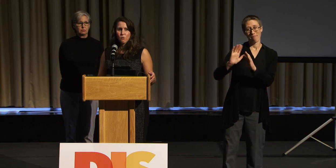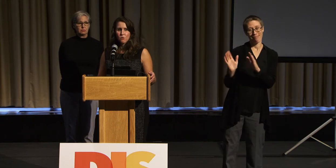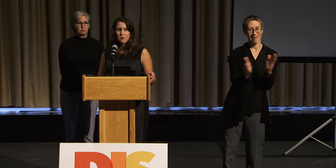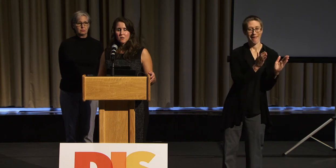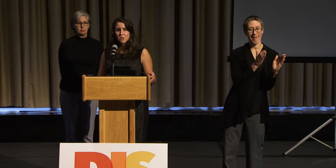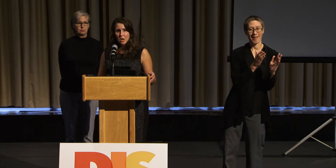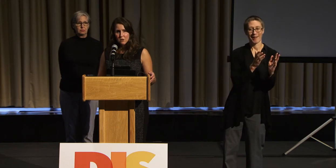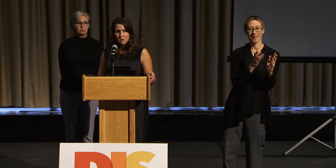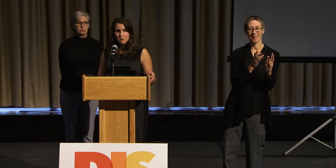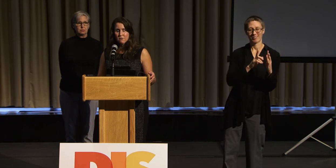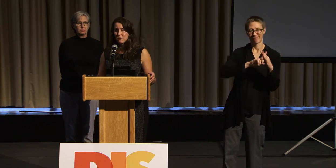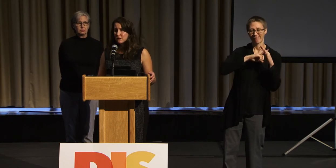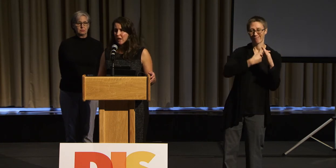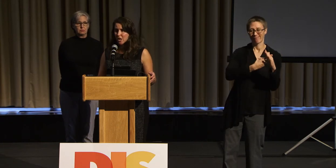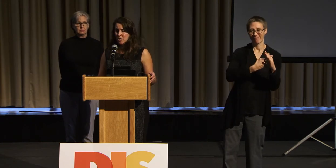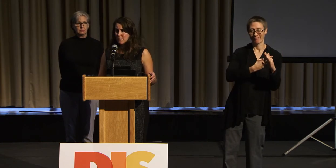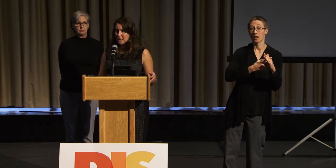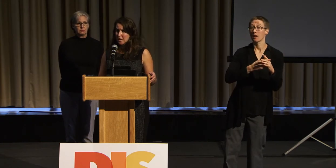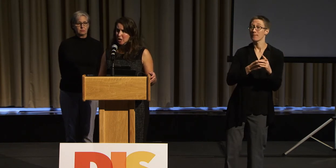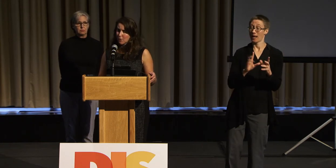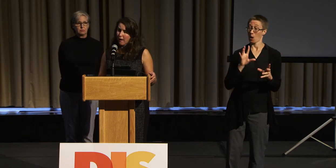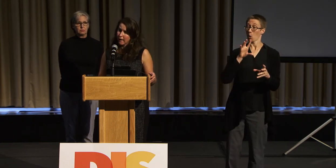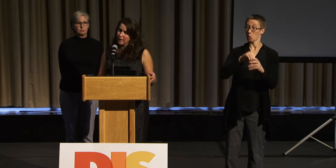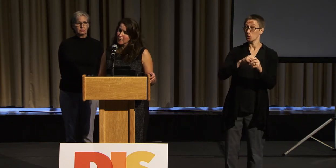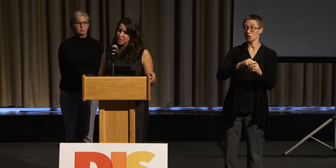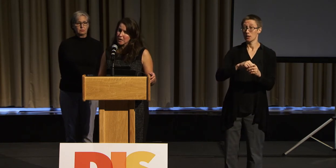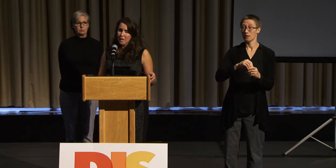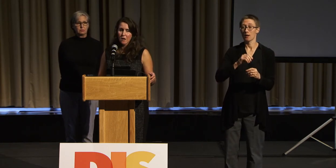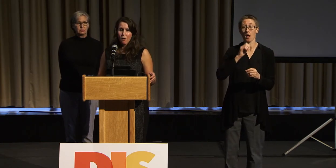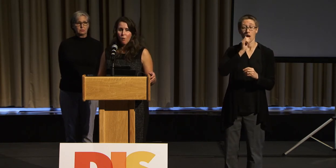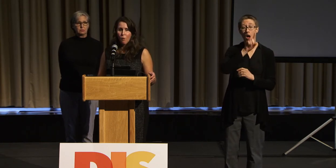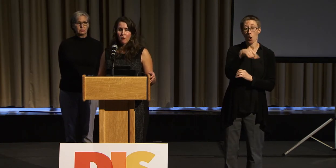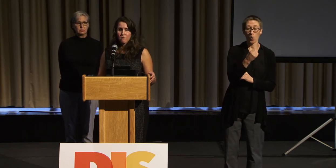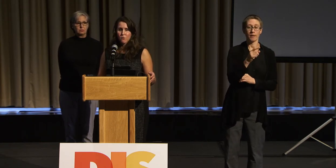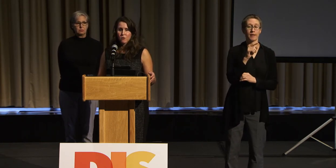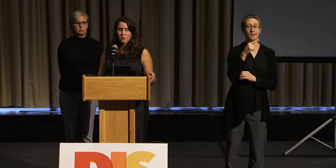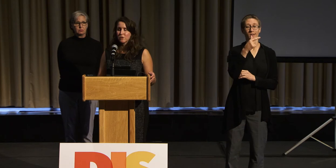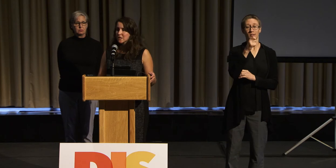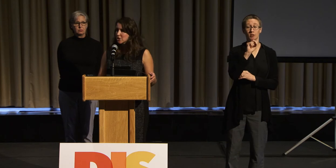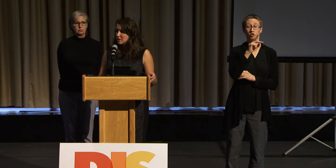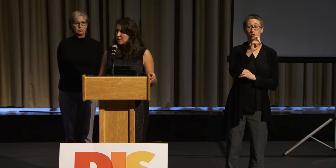for gender, for the LGBTQI community, or for religion,